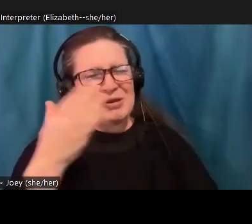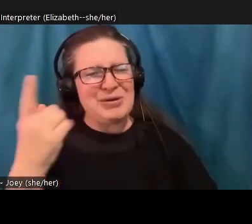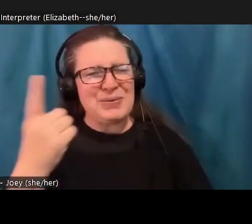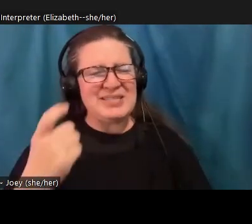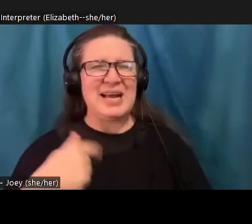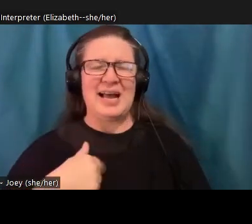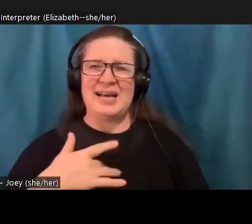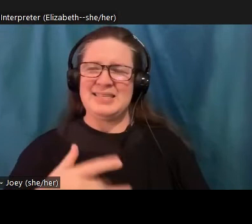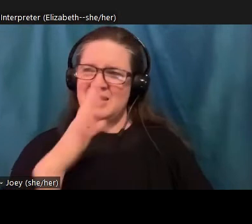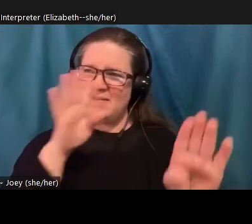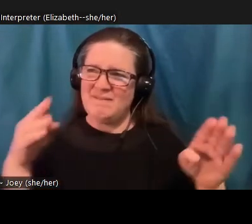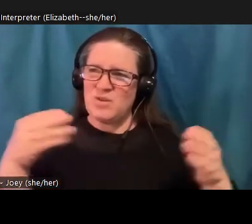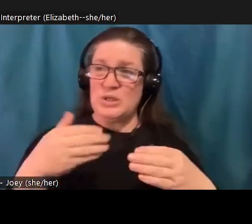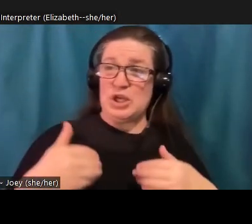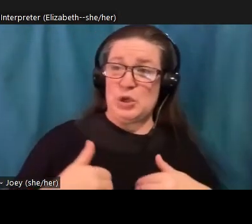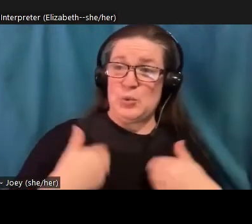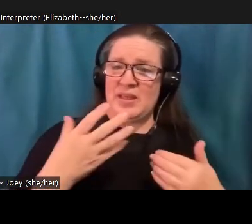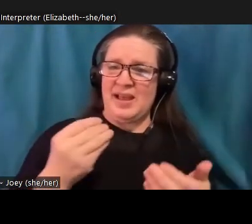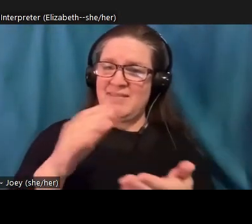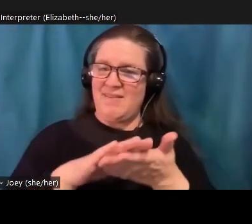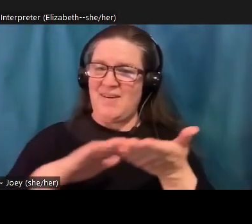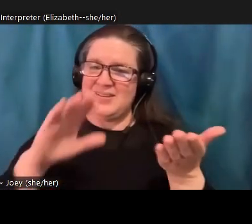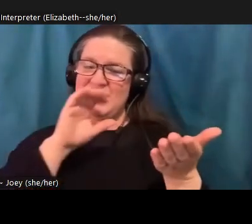reasons I love talking with other audiences is you realize